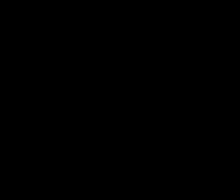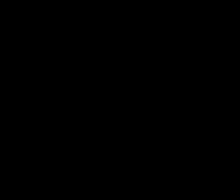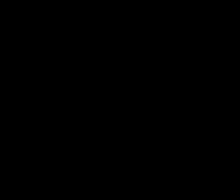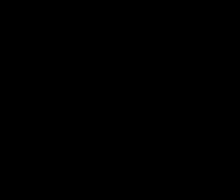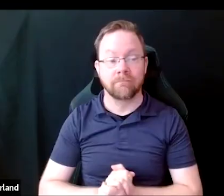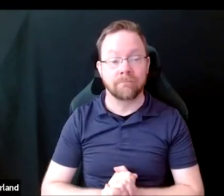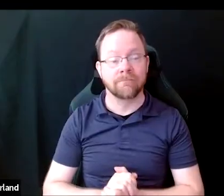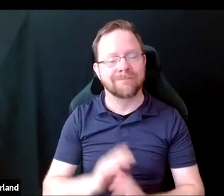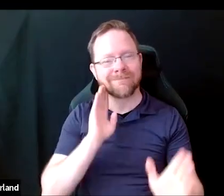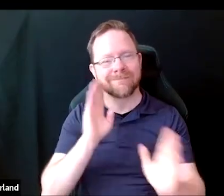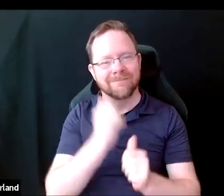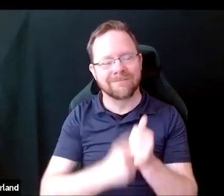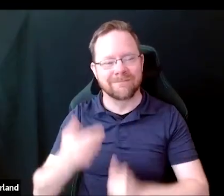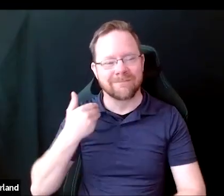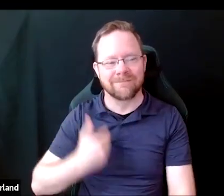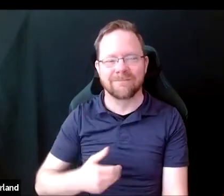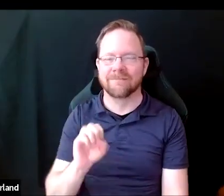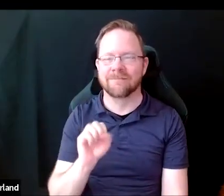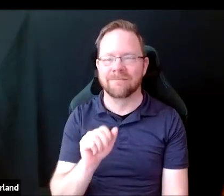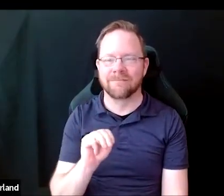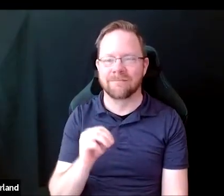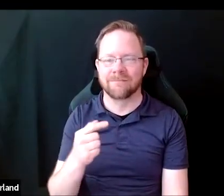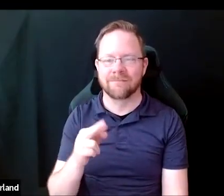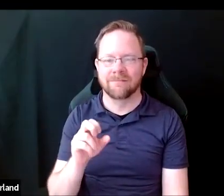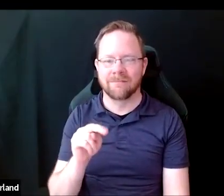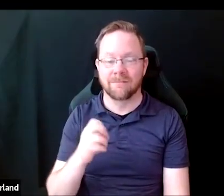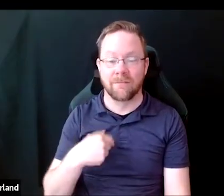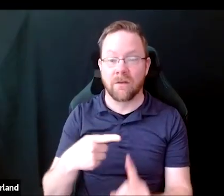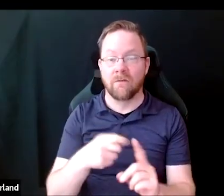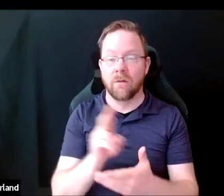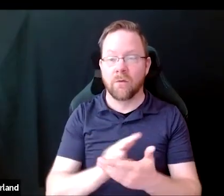Hi, everyone. My name is Samuel Greene. I'm from The University of Texas, Austin.